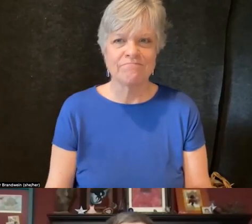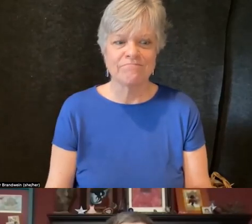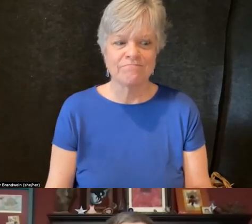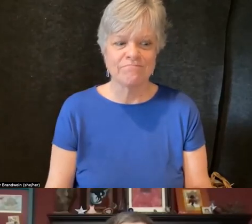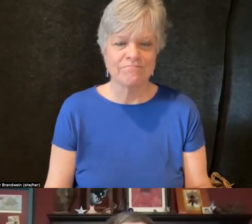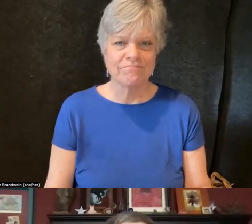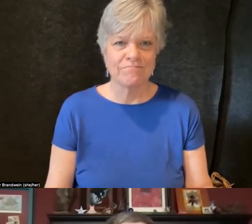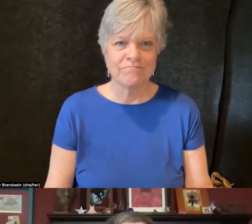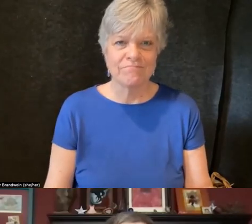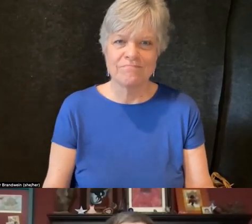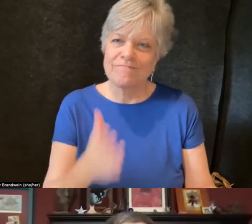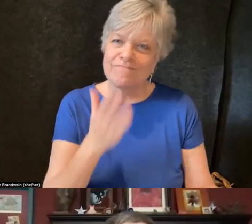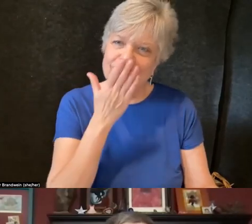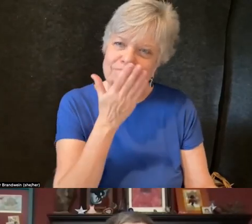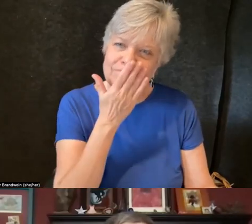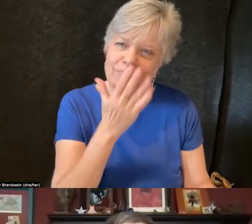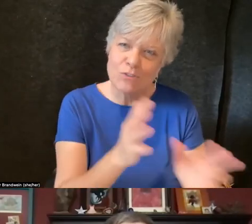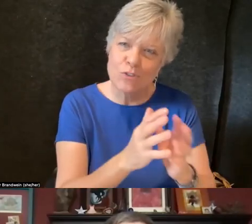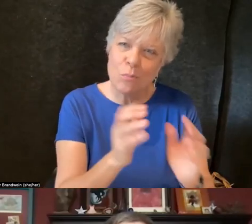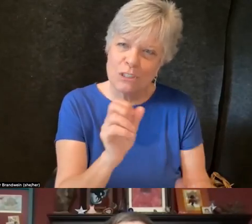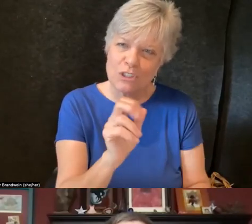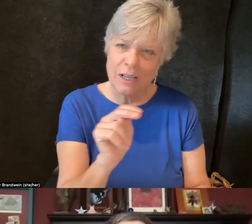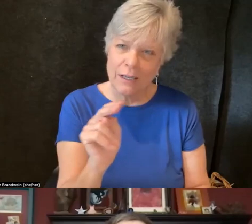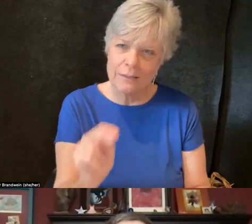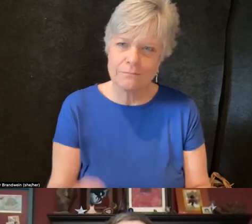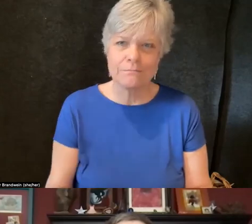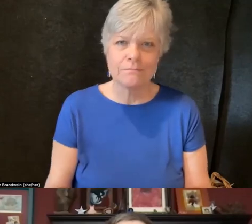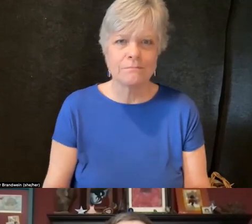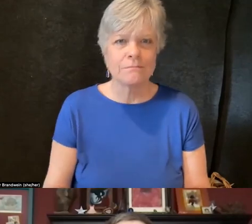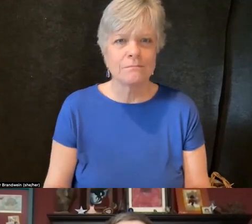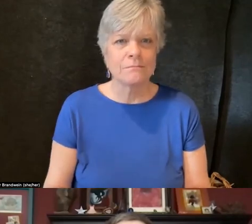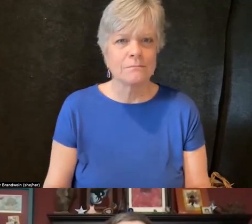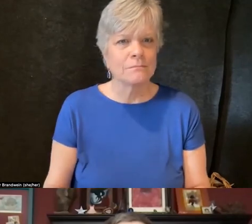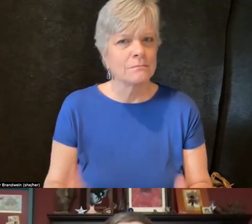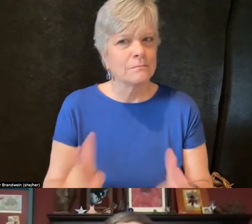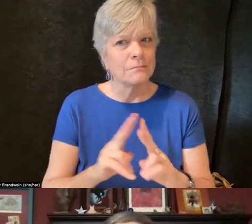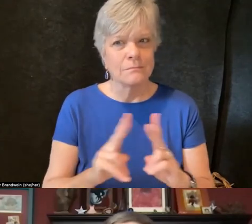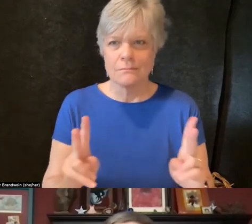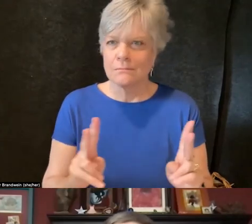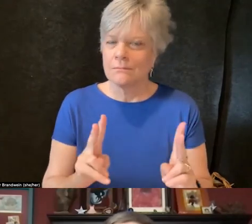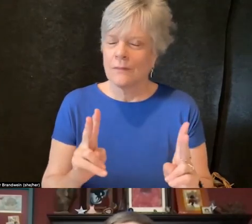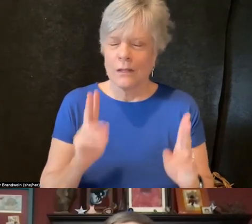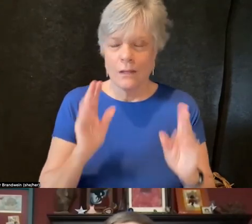Wow, thank you so much, Ann, for that. Very incredible insights